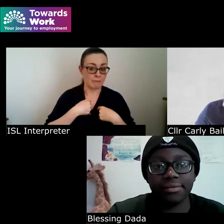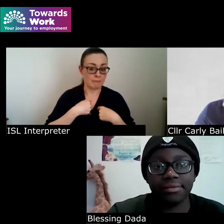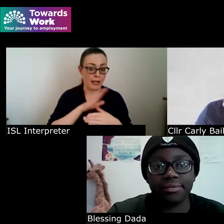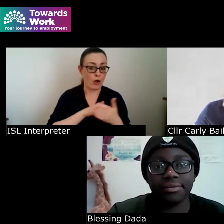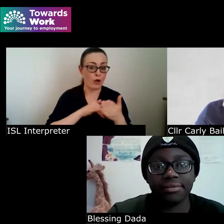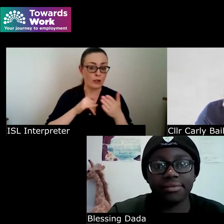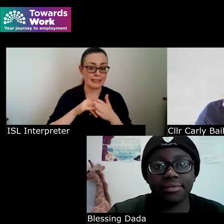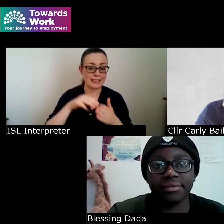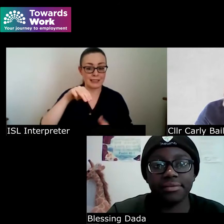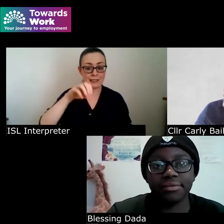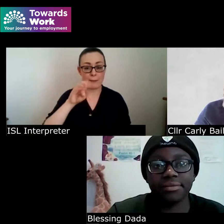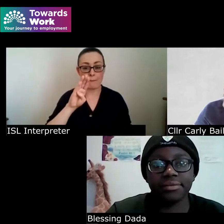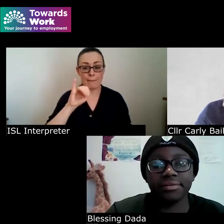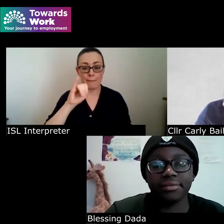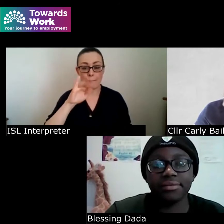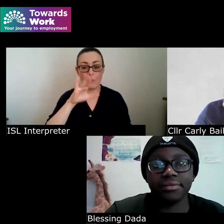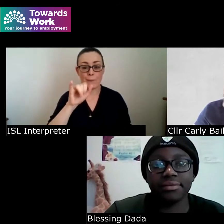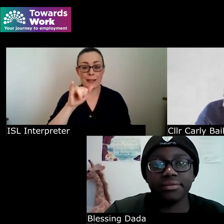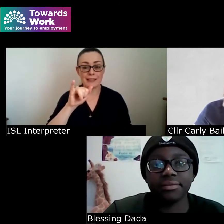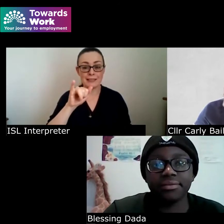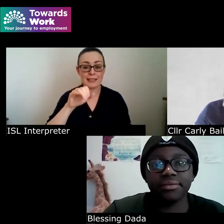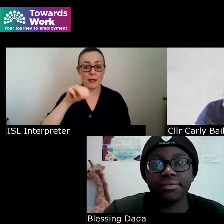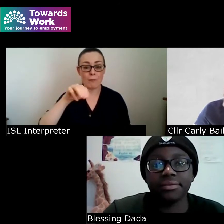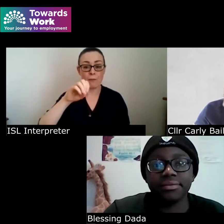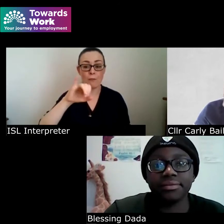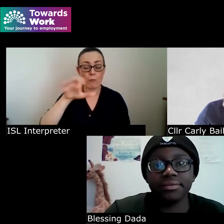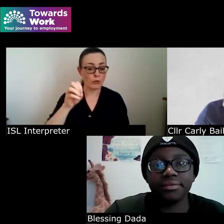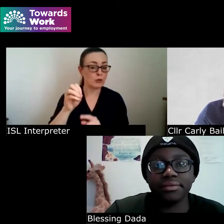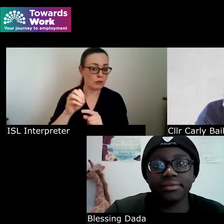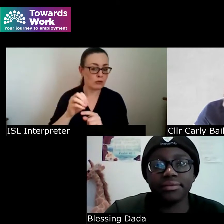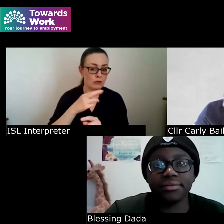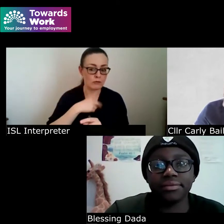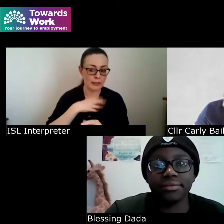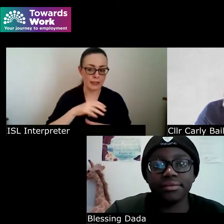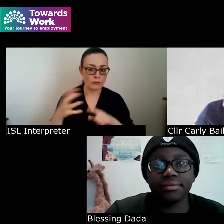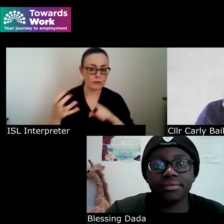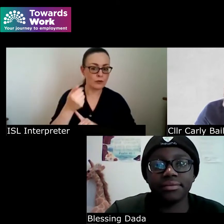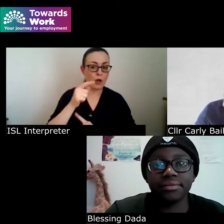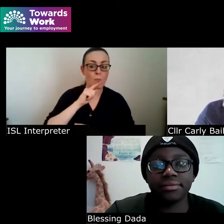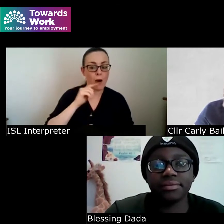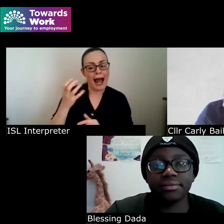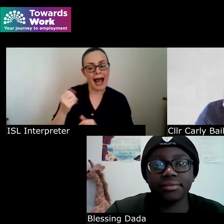are if it wasn't for our co-founder noel and us driving each other so i think find someone